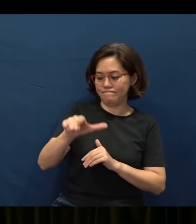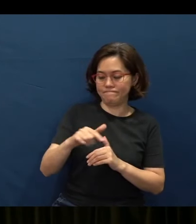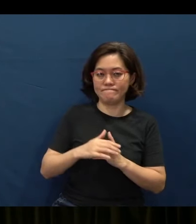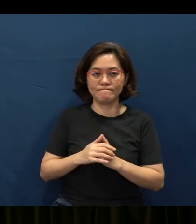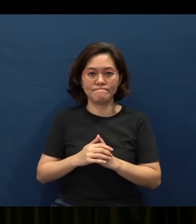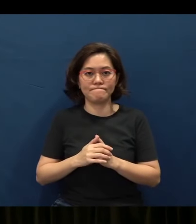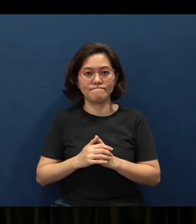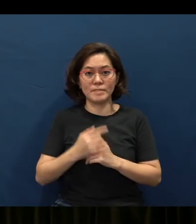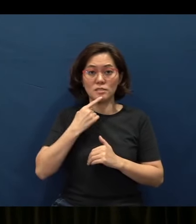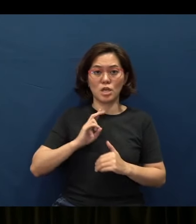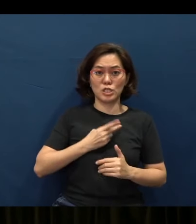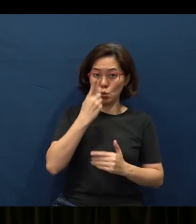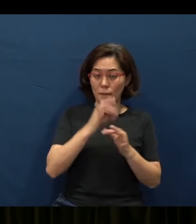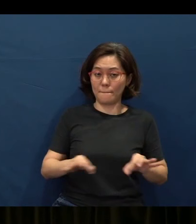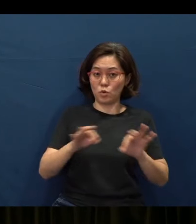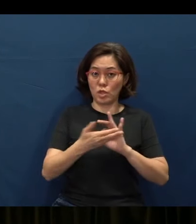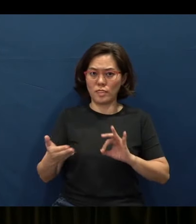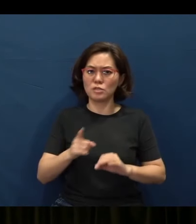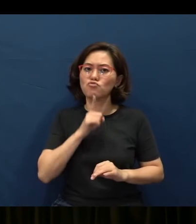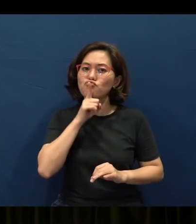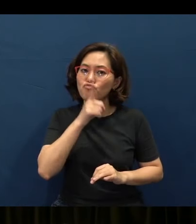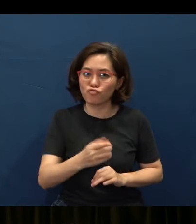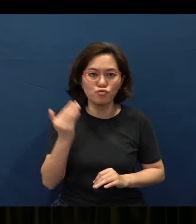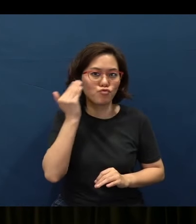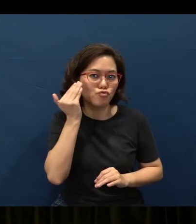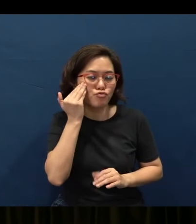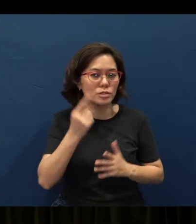But it tells us one important thing, that true knowledge starts from fearing God,